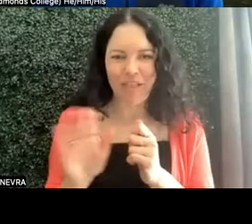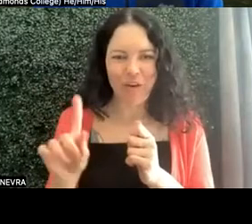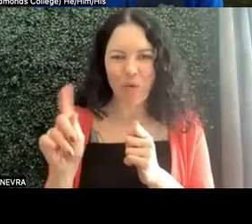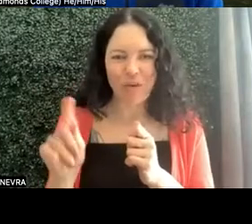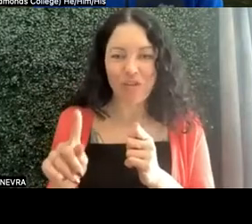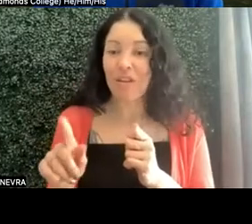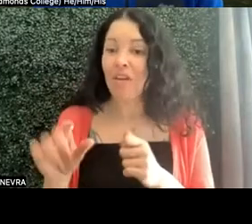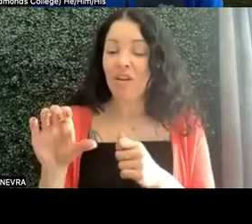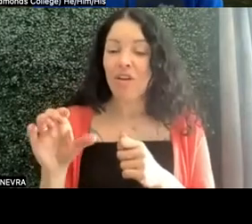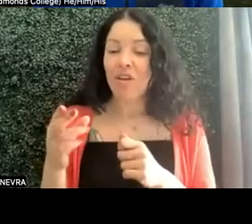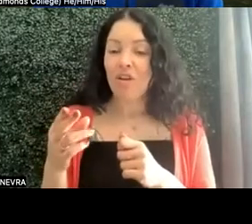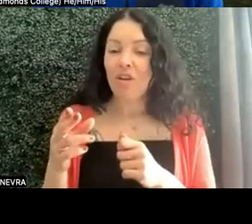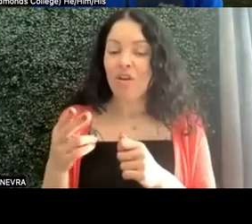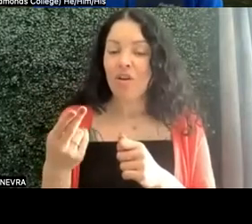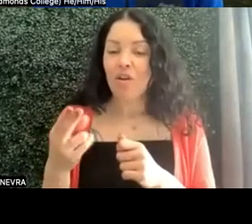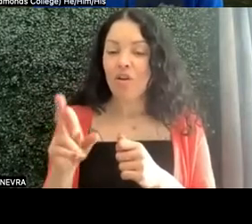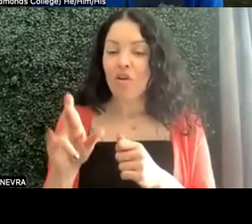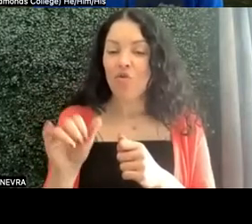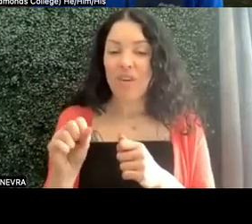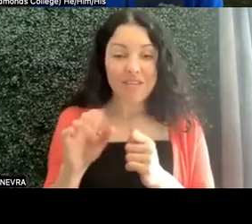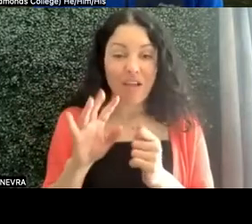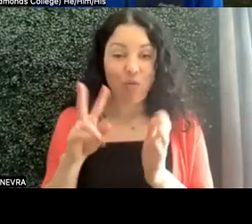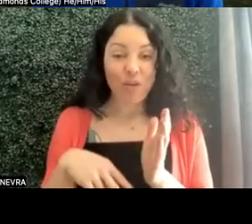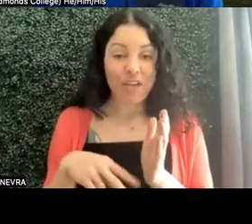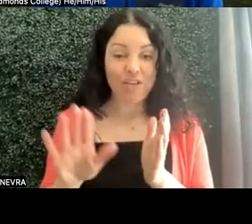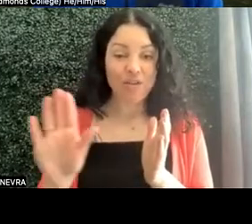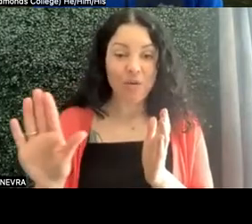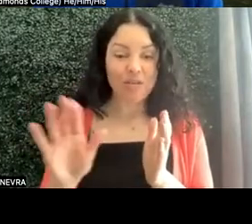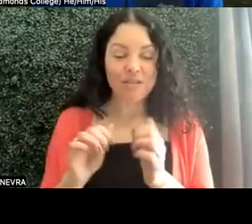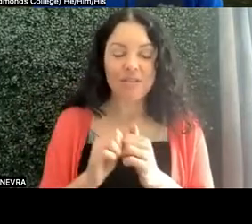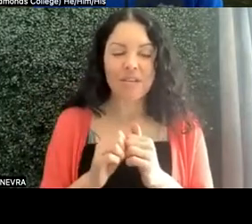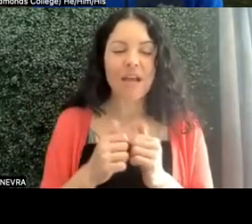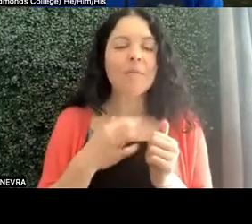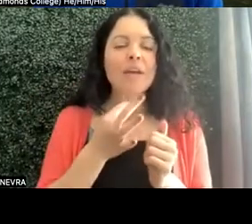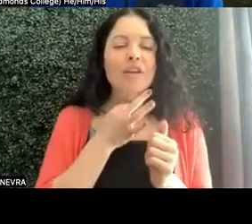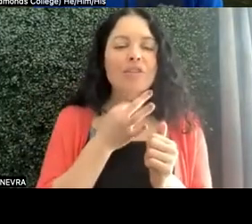Chris-- I'll just go ahead and read, Chris, your question. I'm curious to hear your perspective